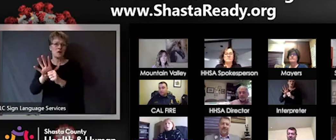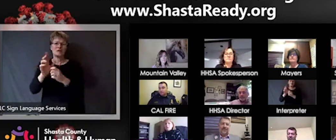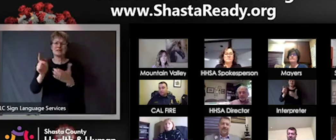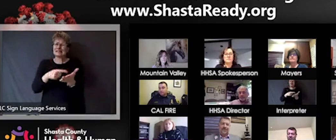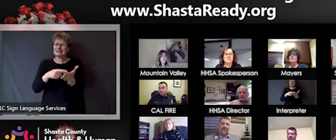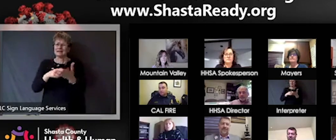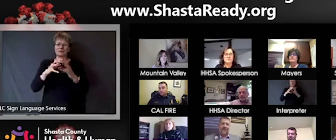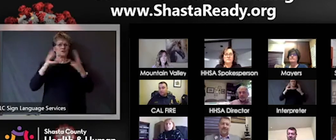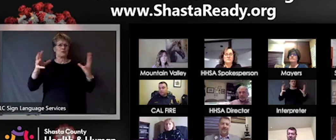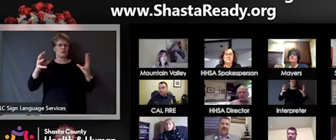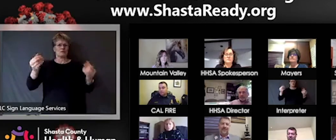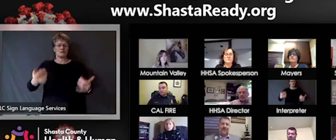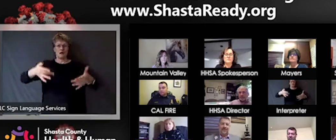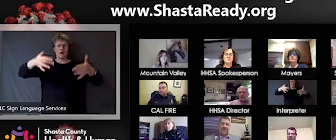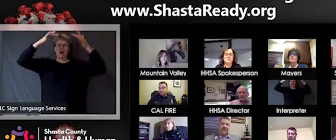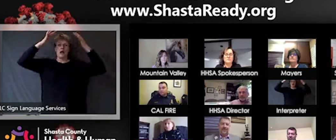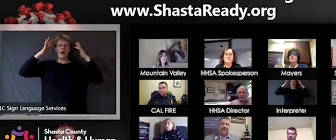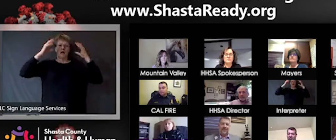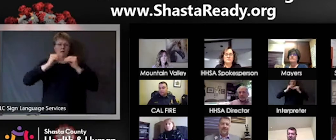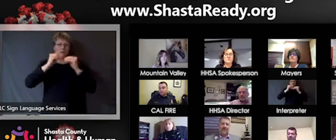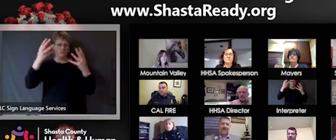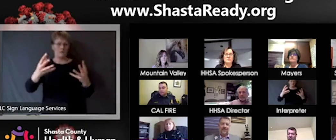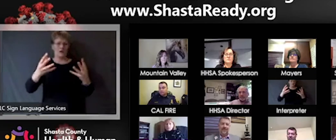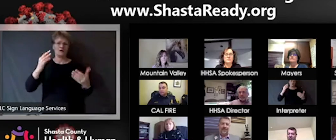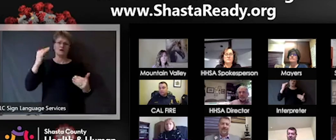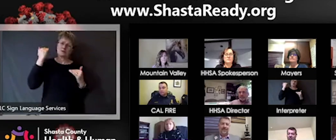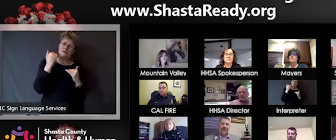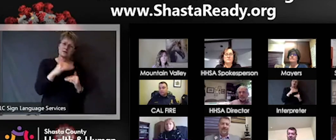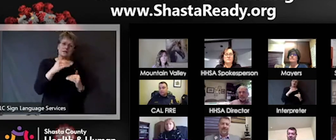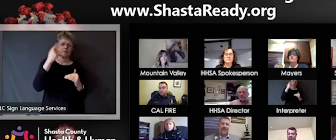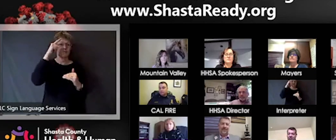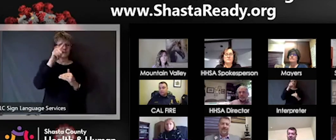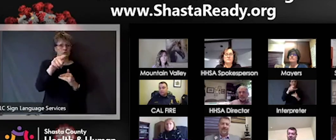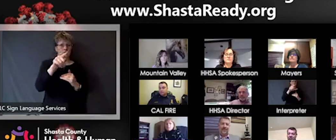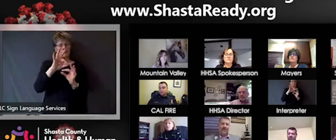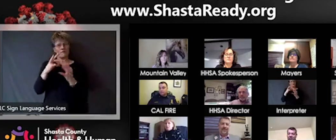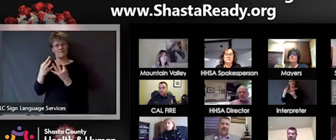amount of information so limiting that for you and for your family and making